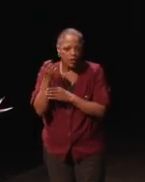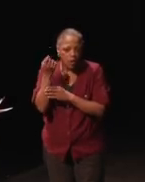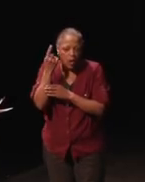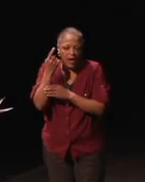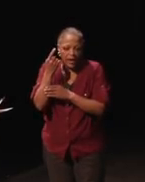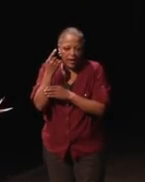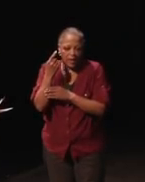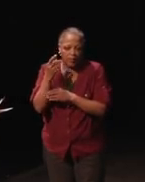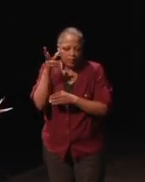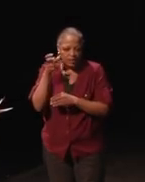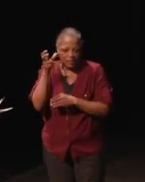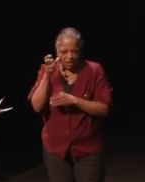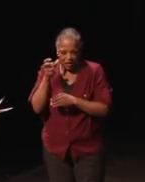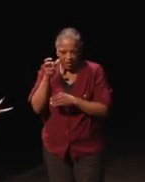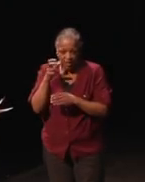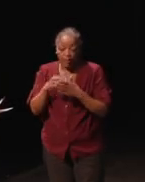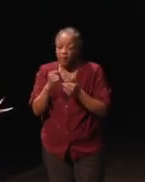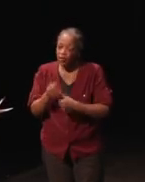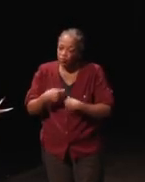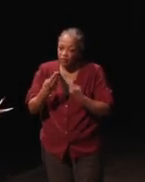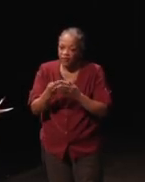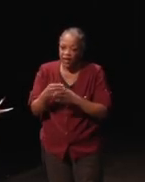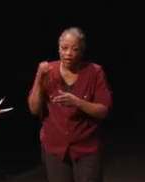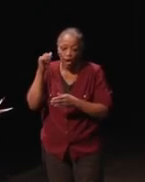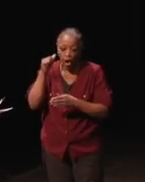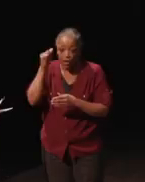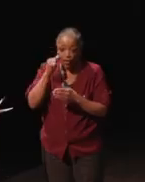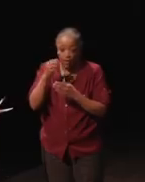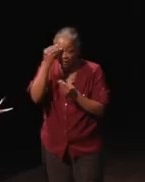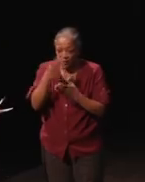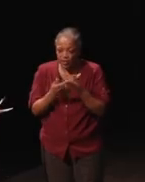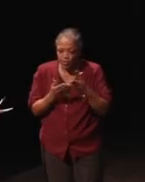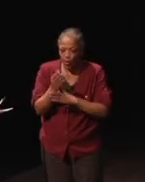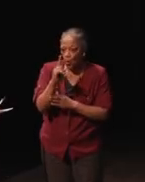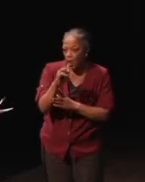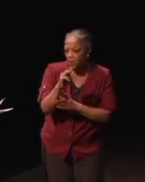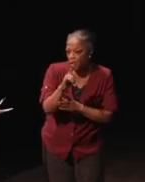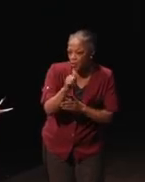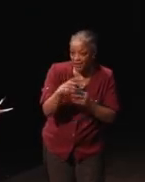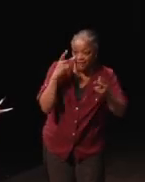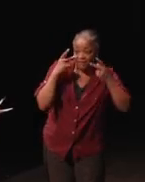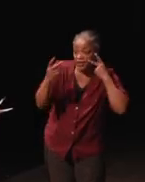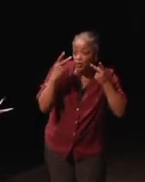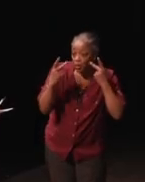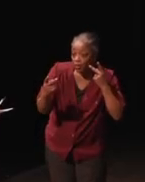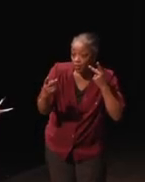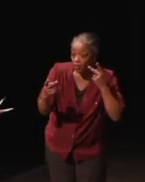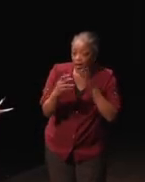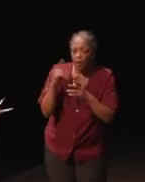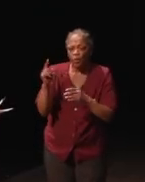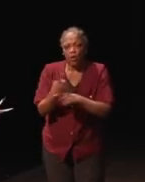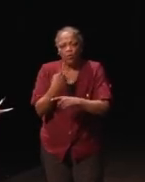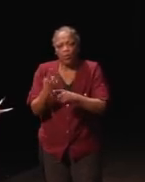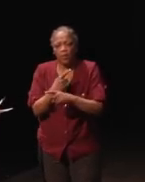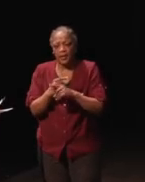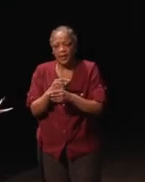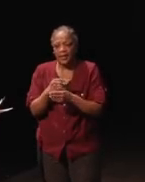You must provide auditory information through at least one mode in visual form and were appropriate and tactile form.